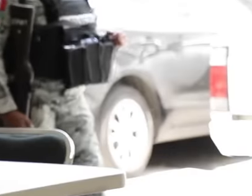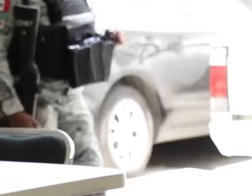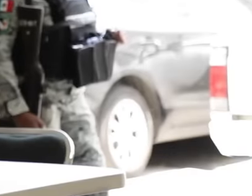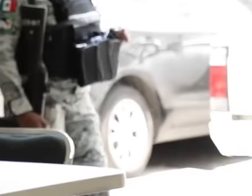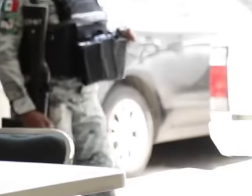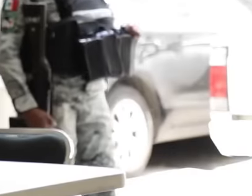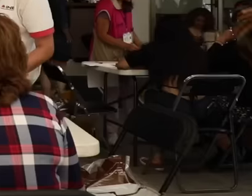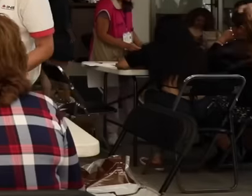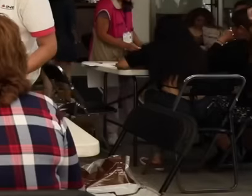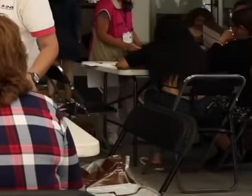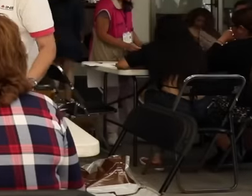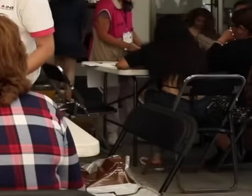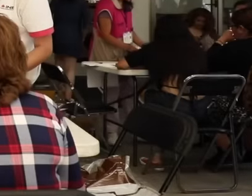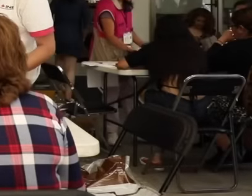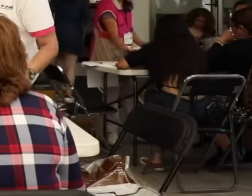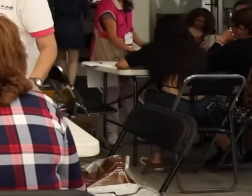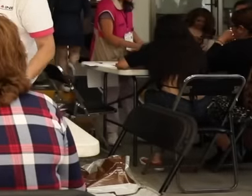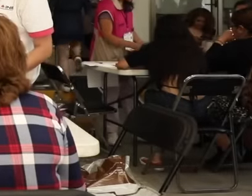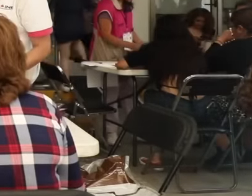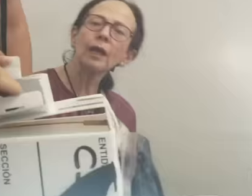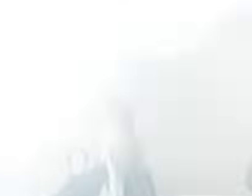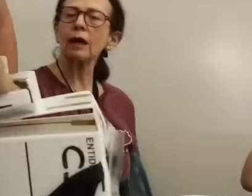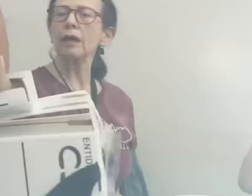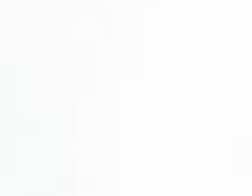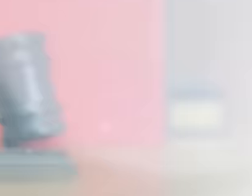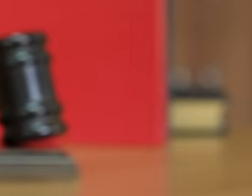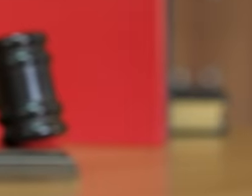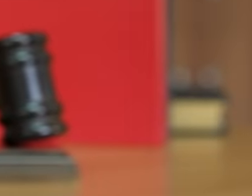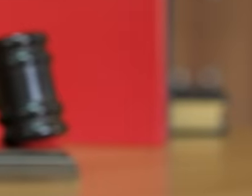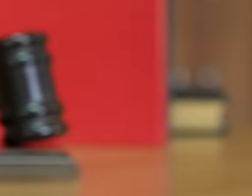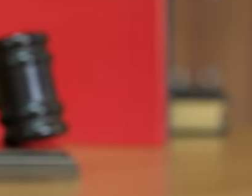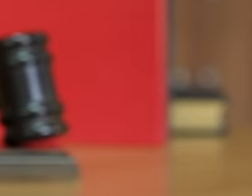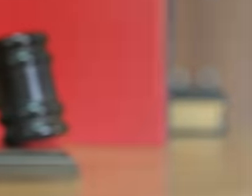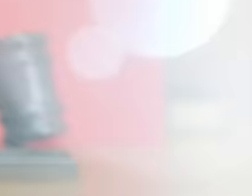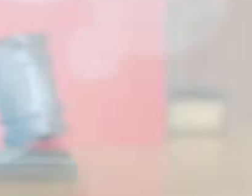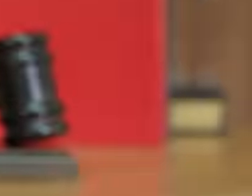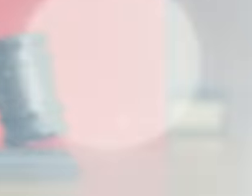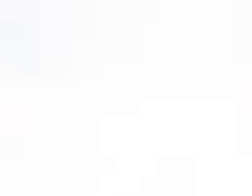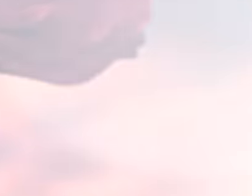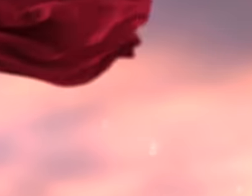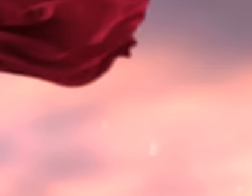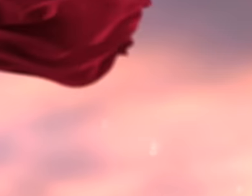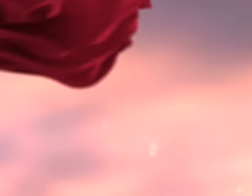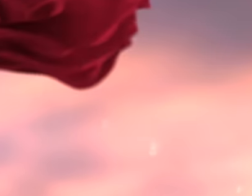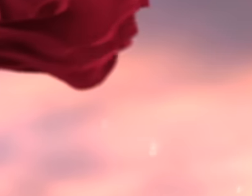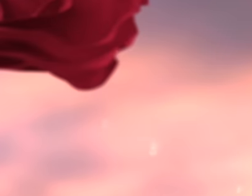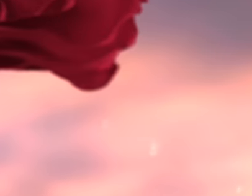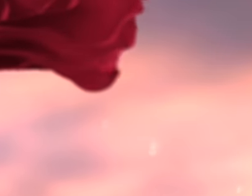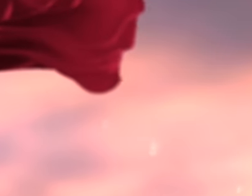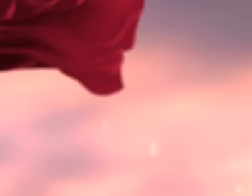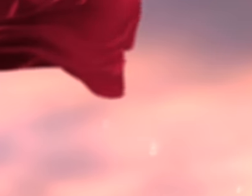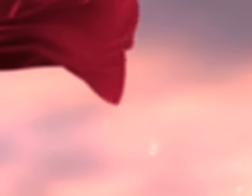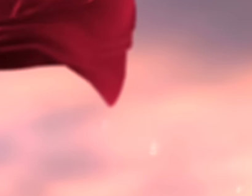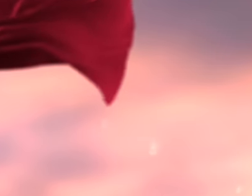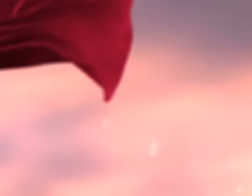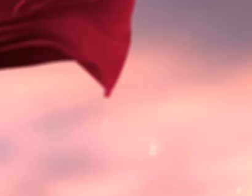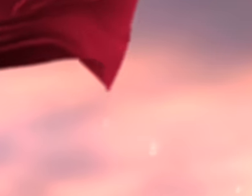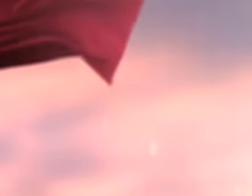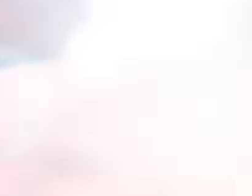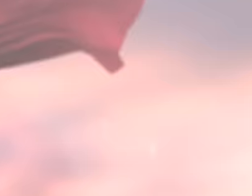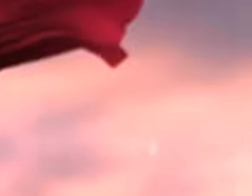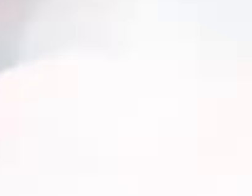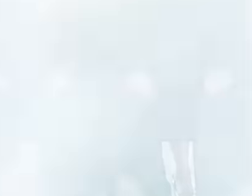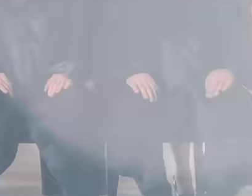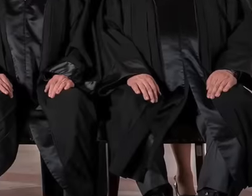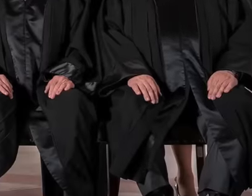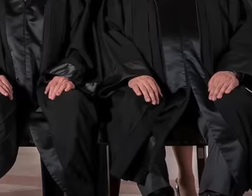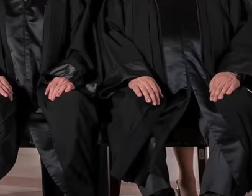and ministers who will administer justice to the people of Mexico before With this in mind, the